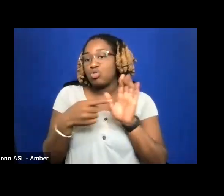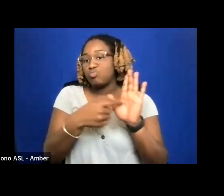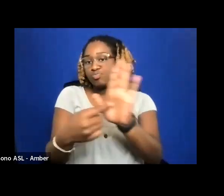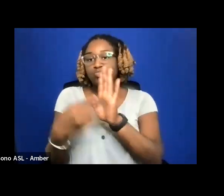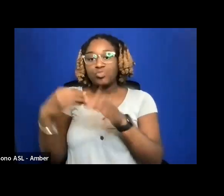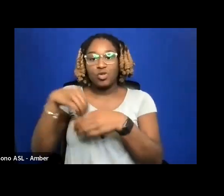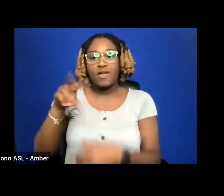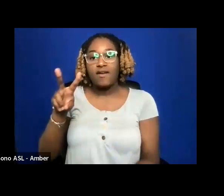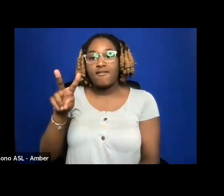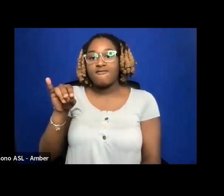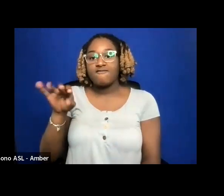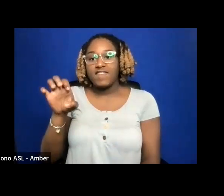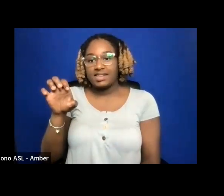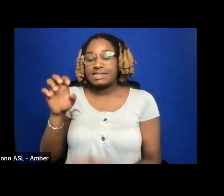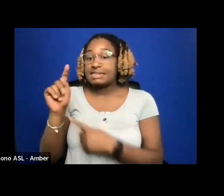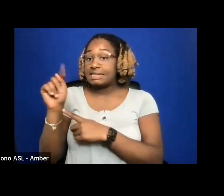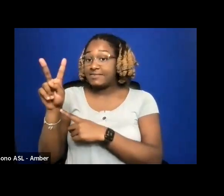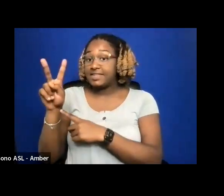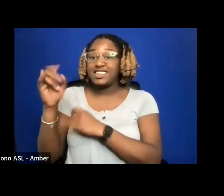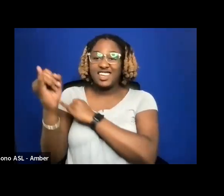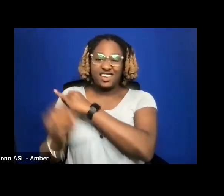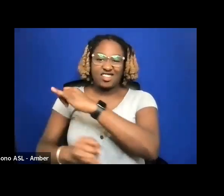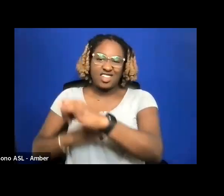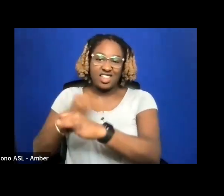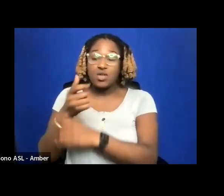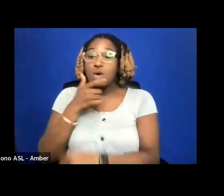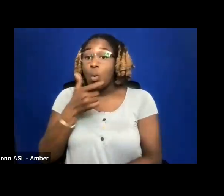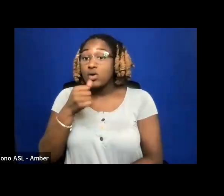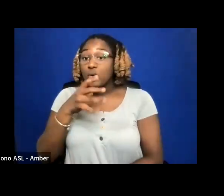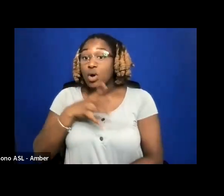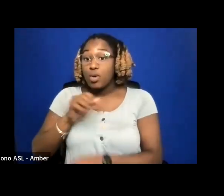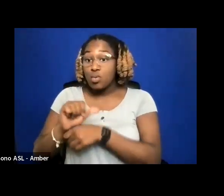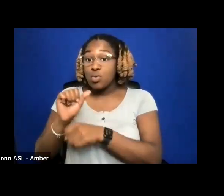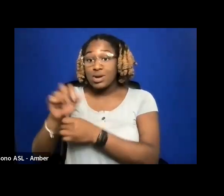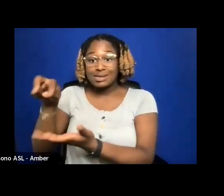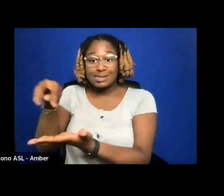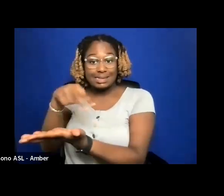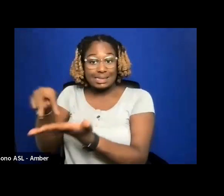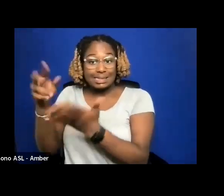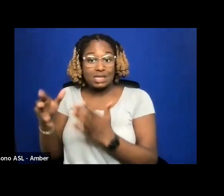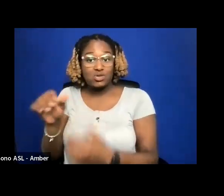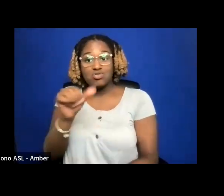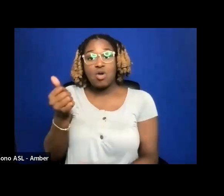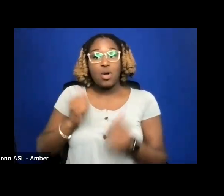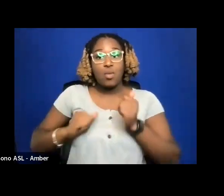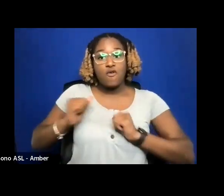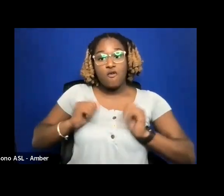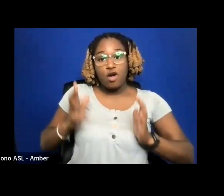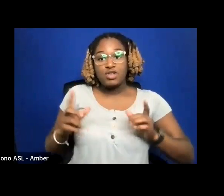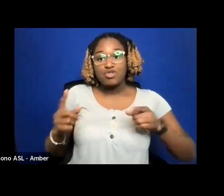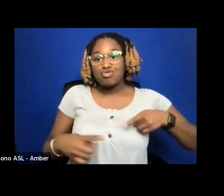WATCHING THESE WOMEN WORK AS DANCERS OR OTHER PERFORMERS AND STRUGGLE TO PARTICIPATE IN NORMAL